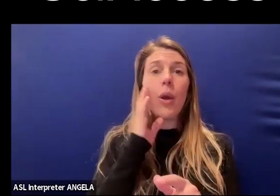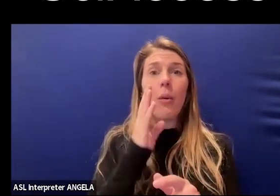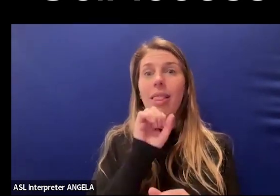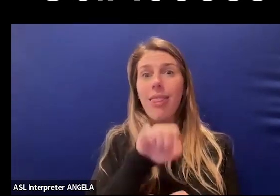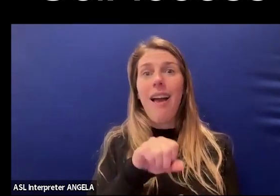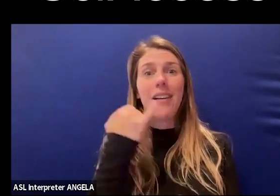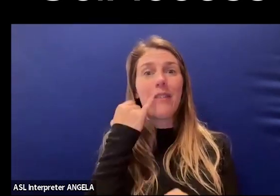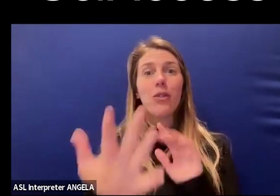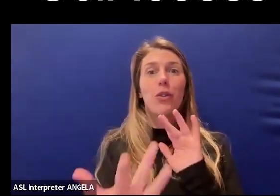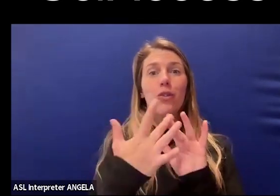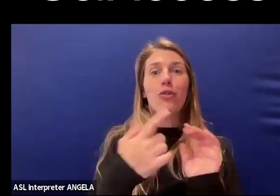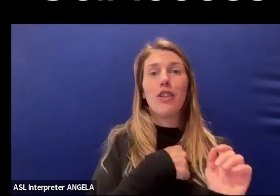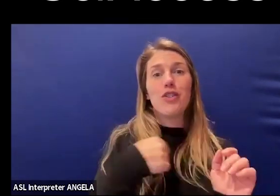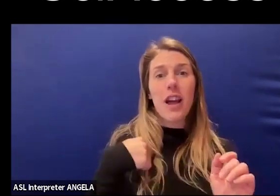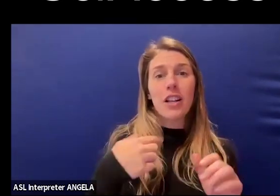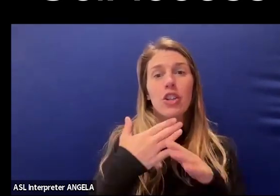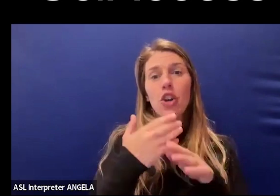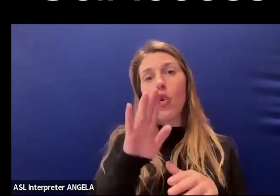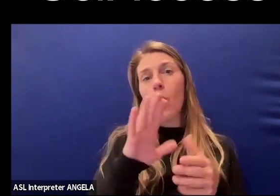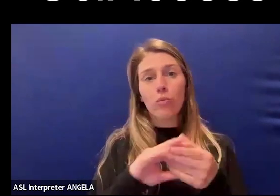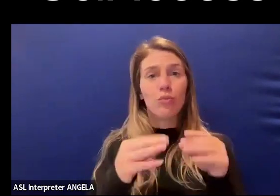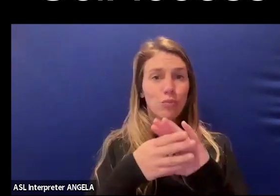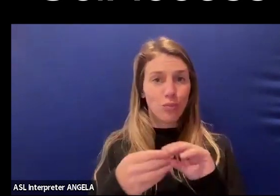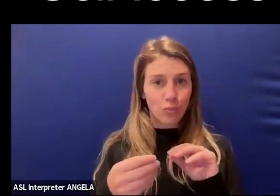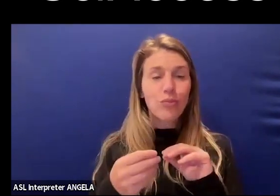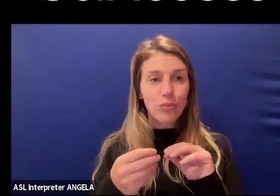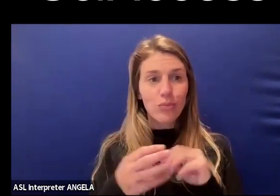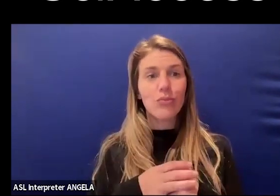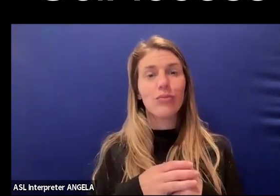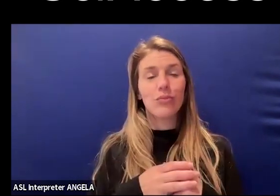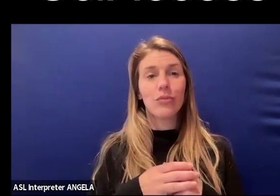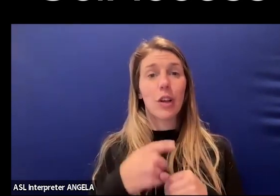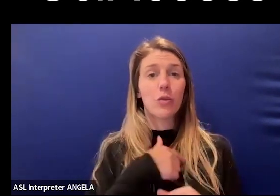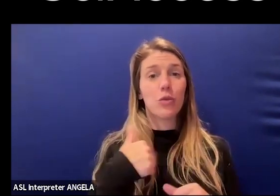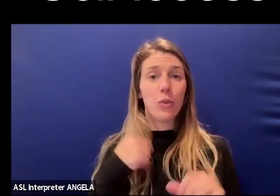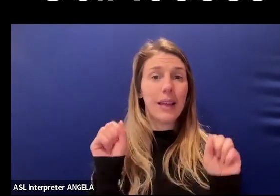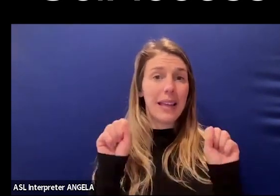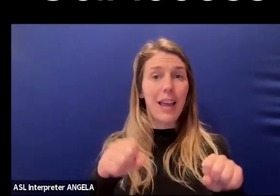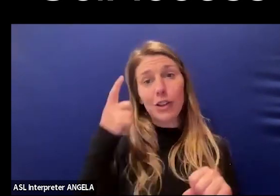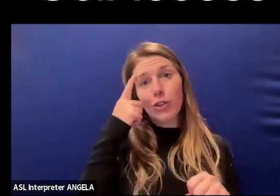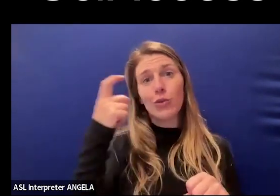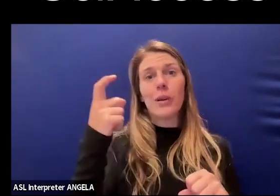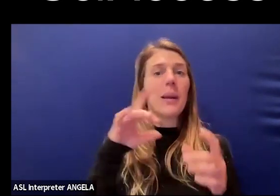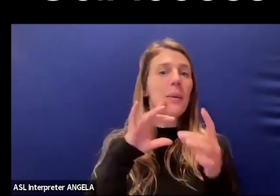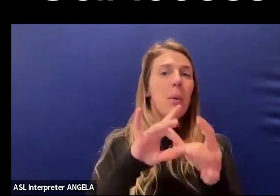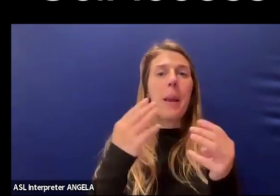to reach out to us and to share your story, and for us to dream about what mathematics